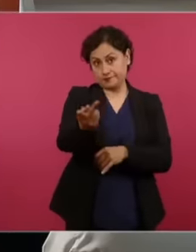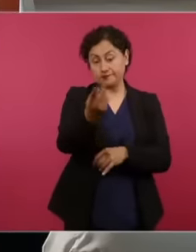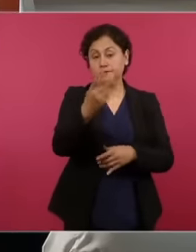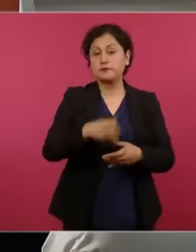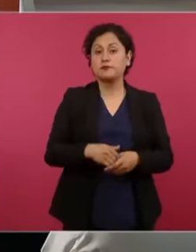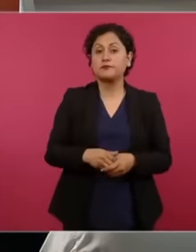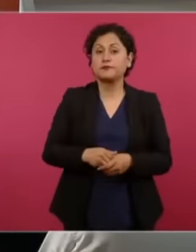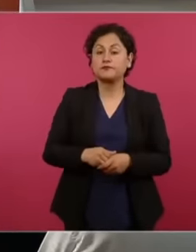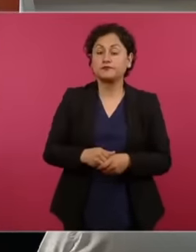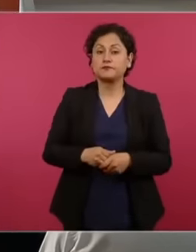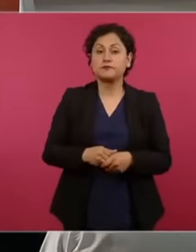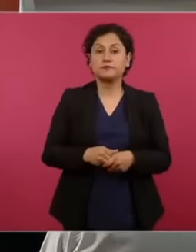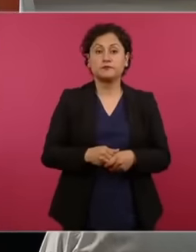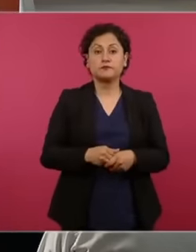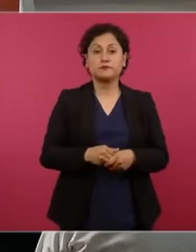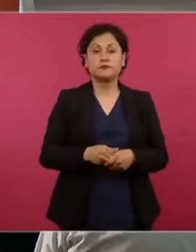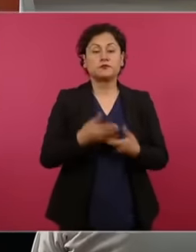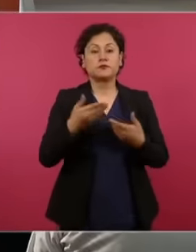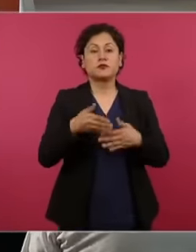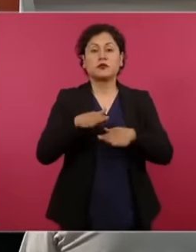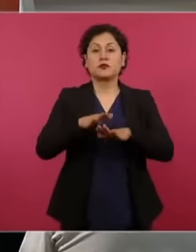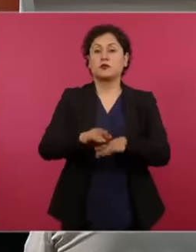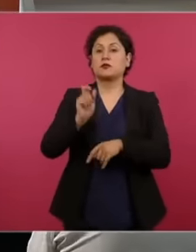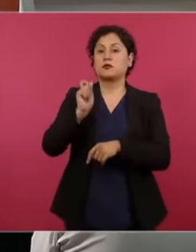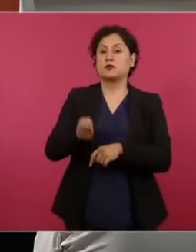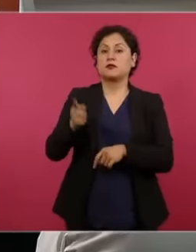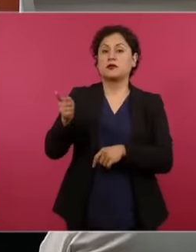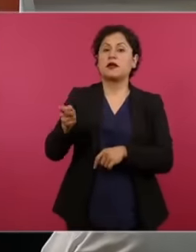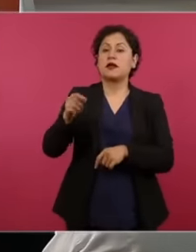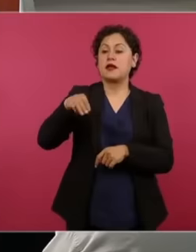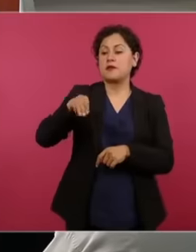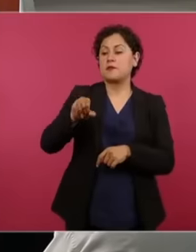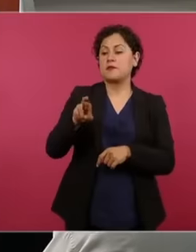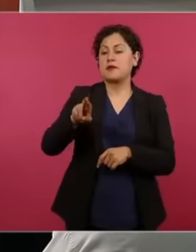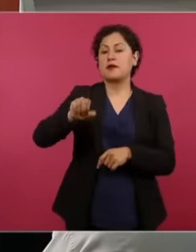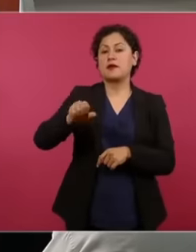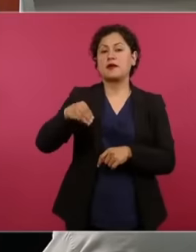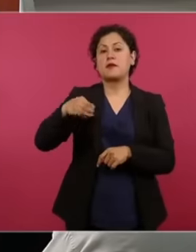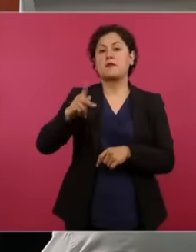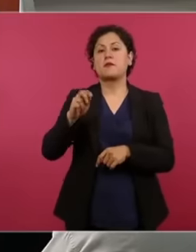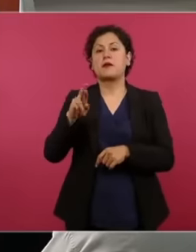case of Mario Amparo marry that here already The situation of his pension was exposed by the director of Pemex,